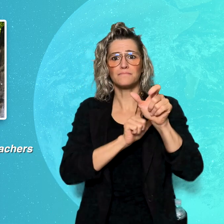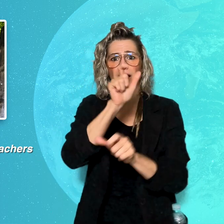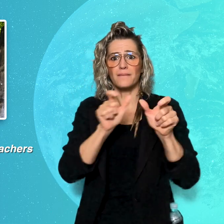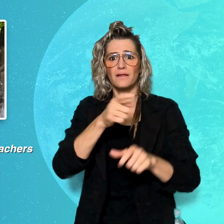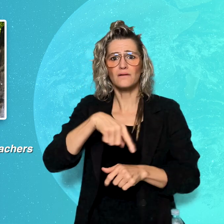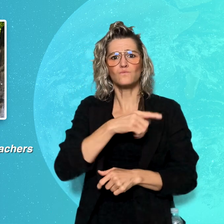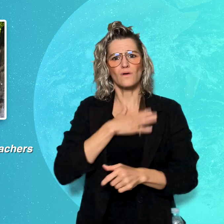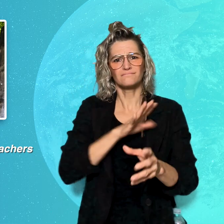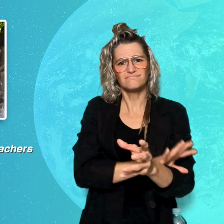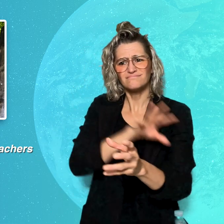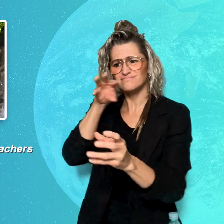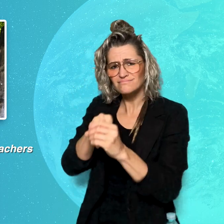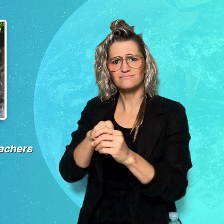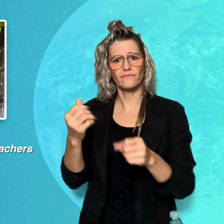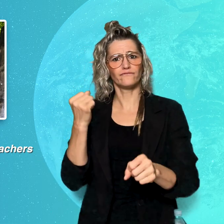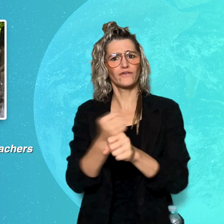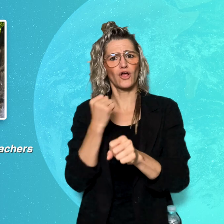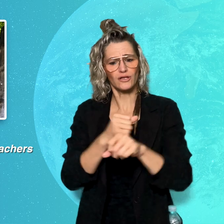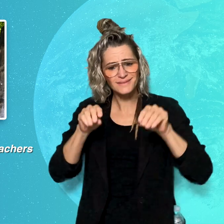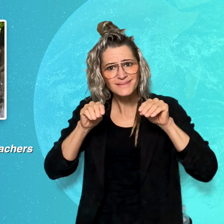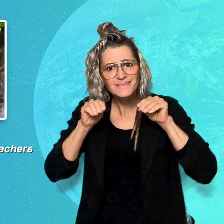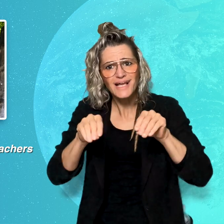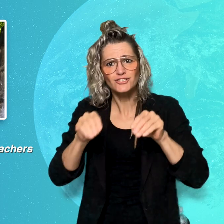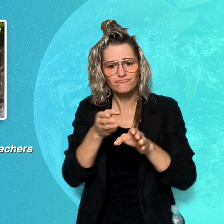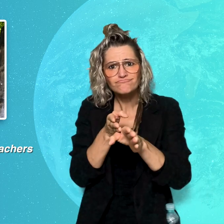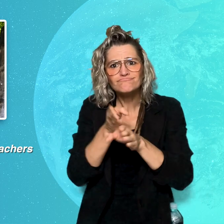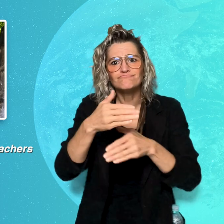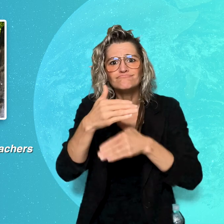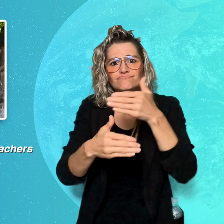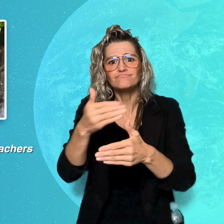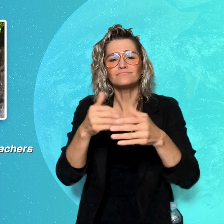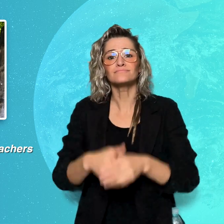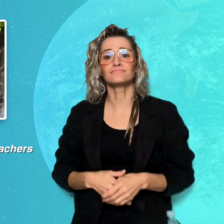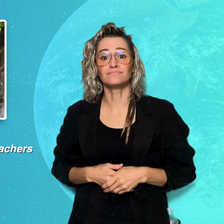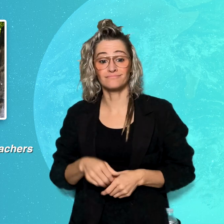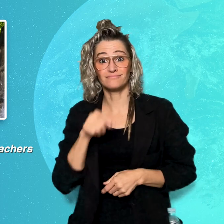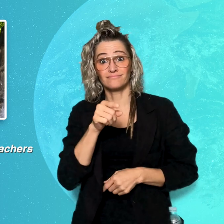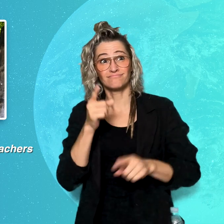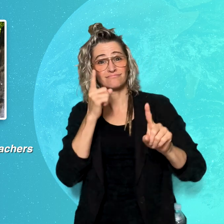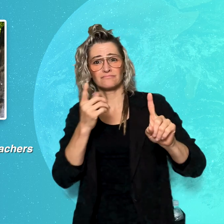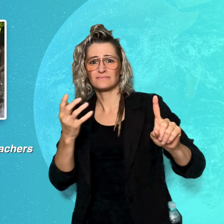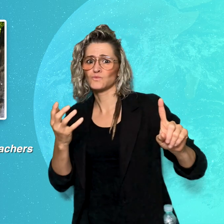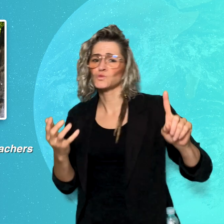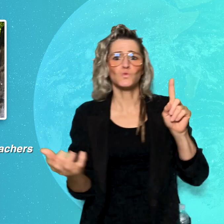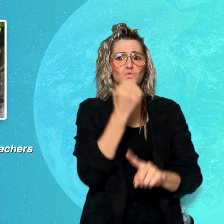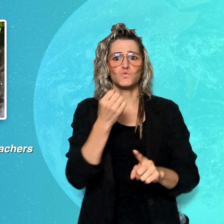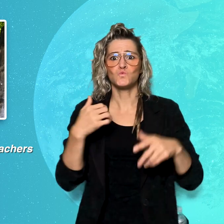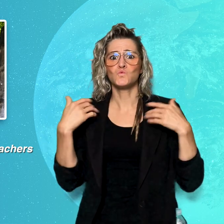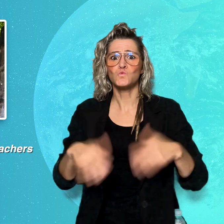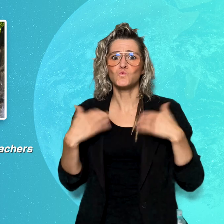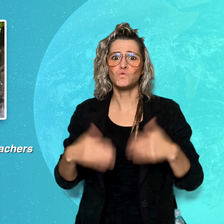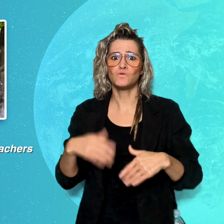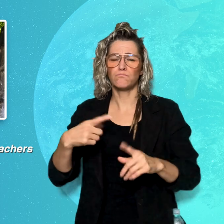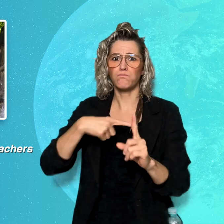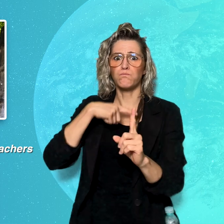to pursue teaching careers. This achievement is a big step ahead